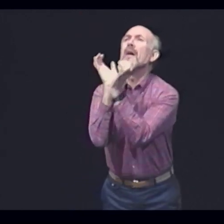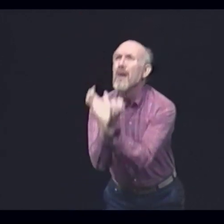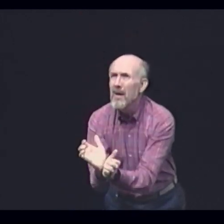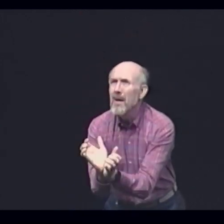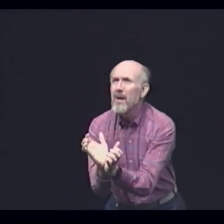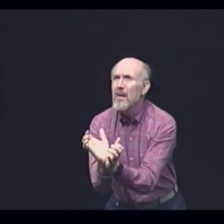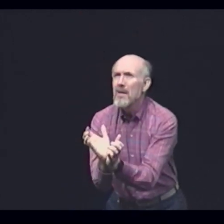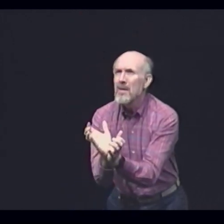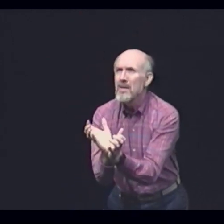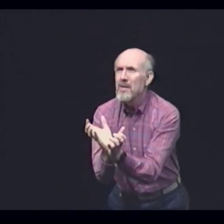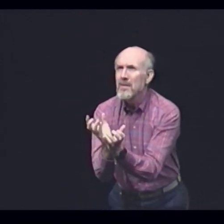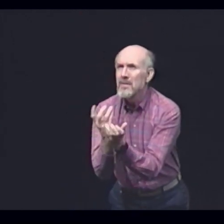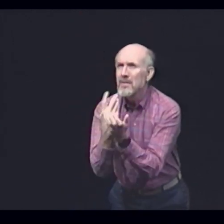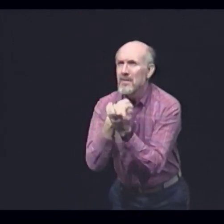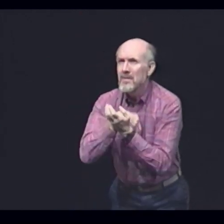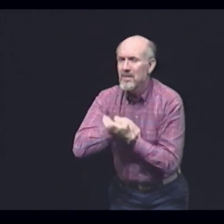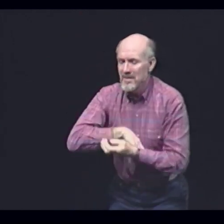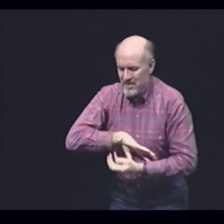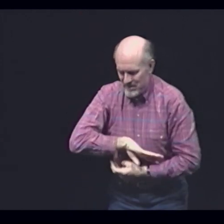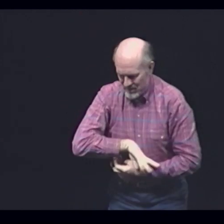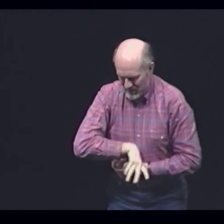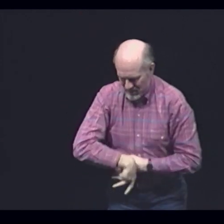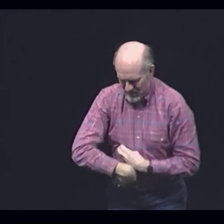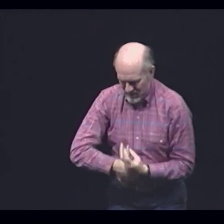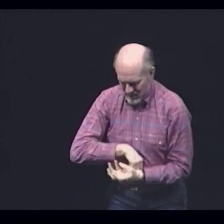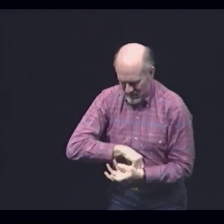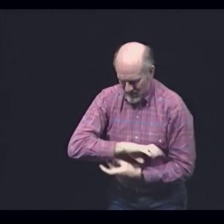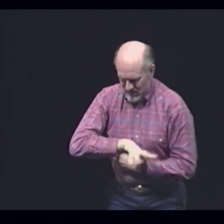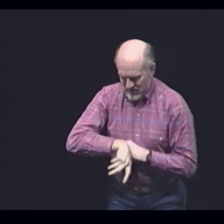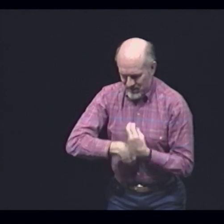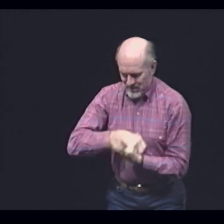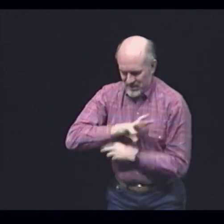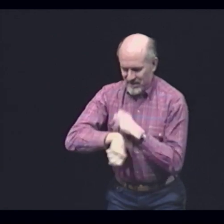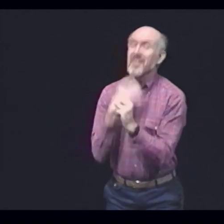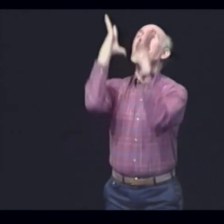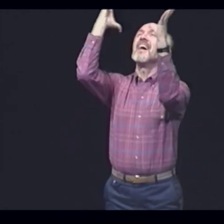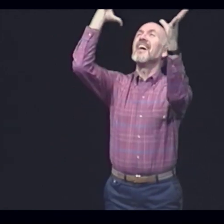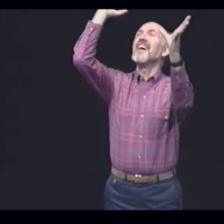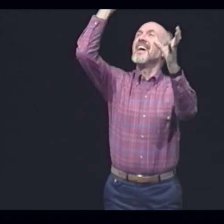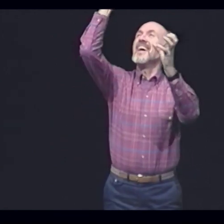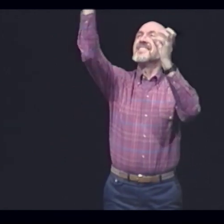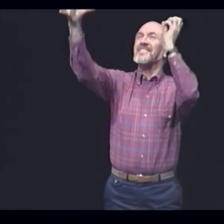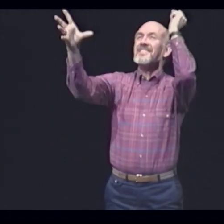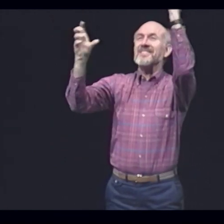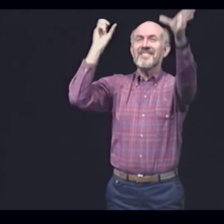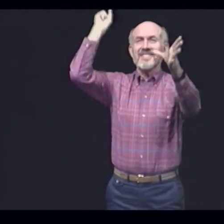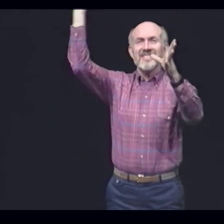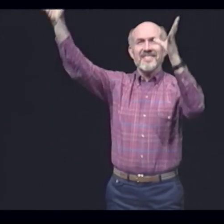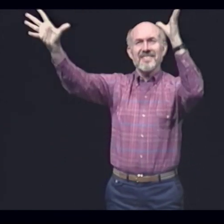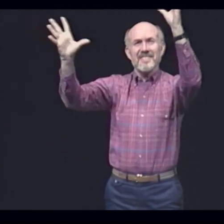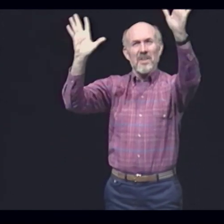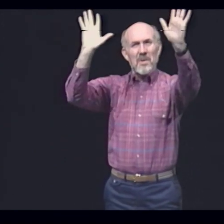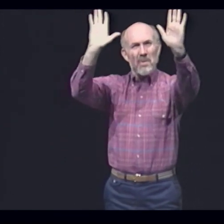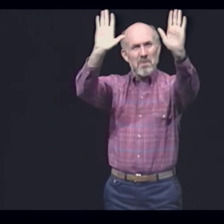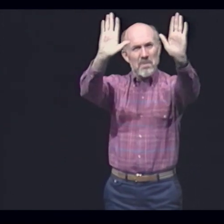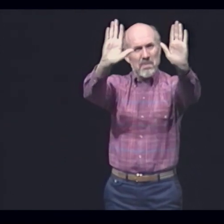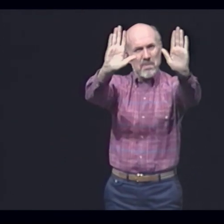English manacled my hands Freedom, freedom, freedom, freedom, freedom In signs!